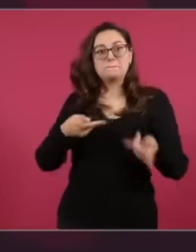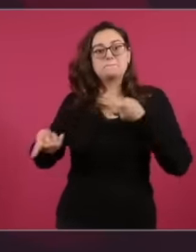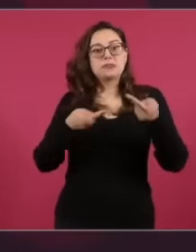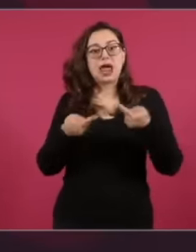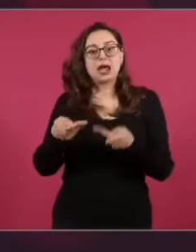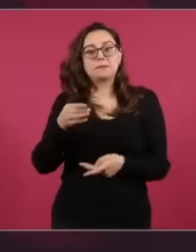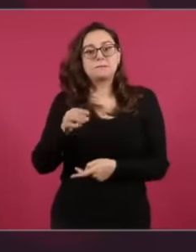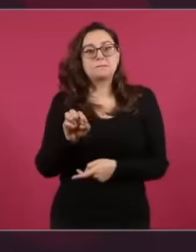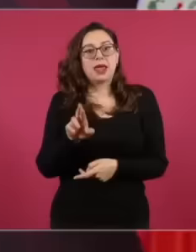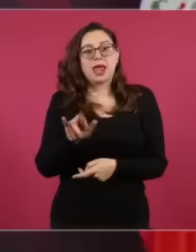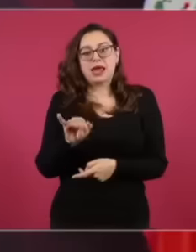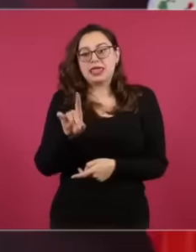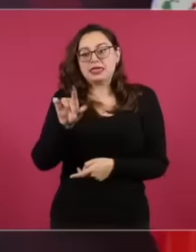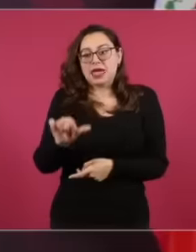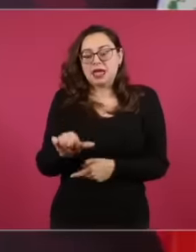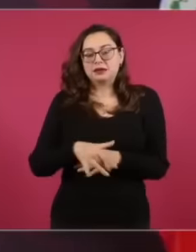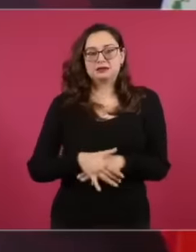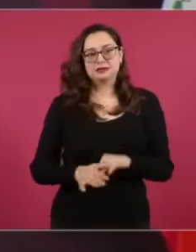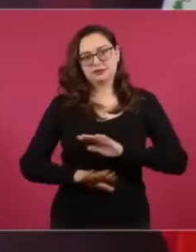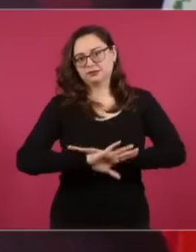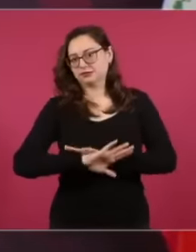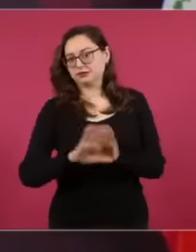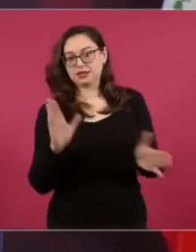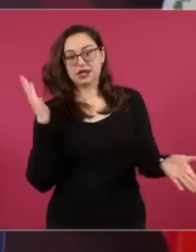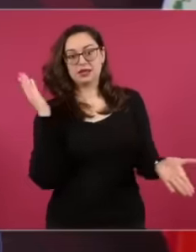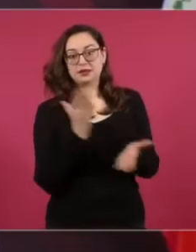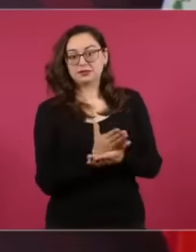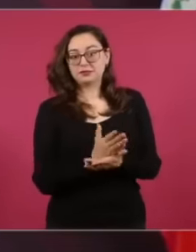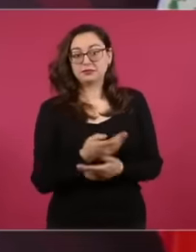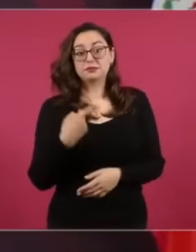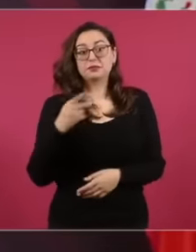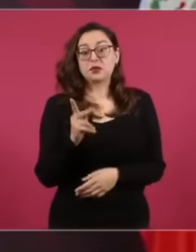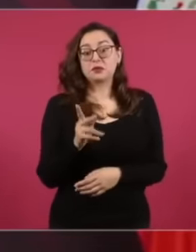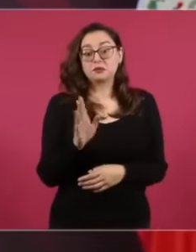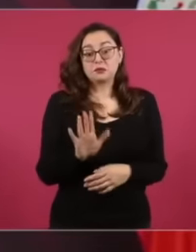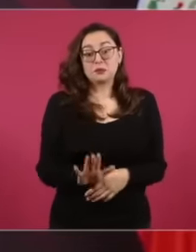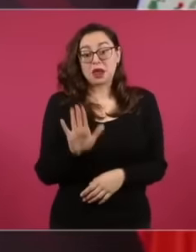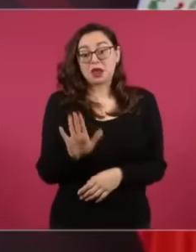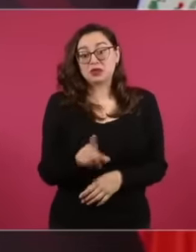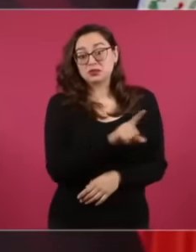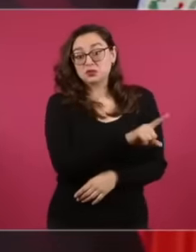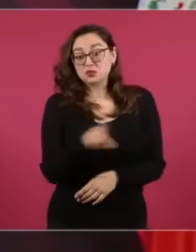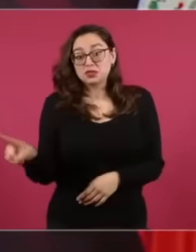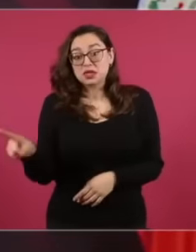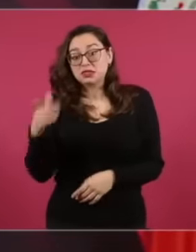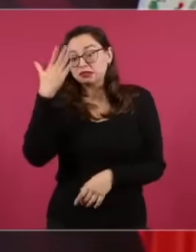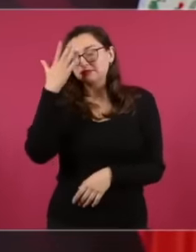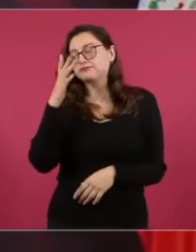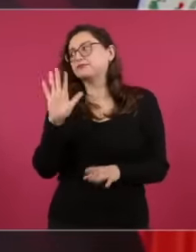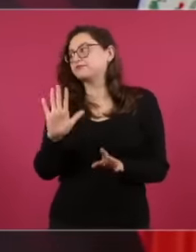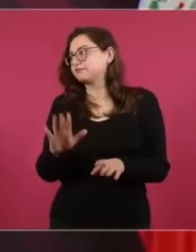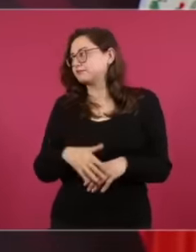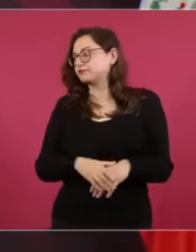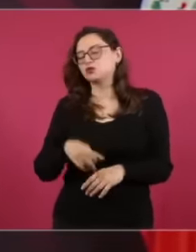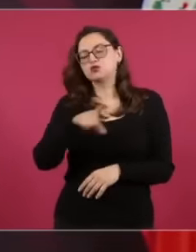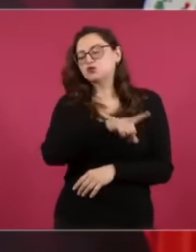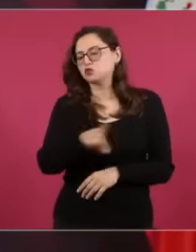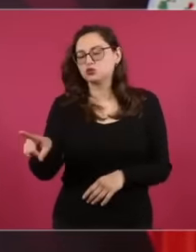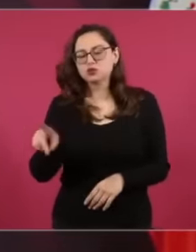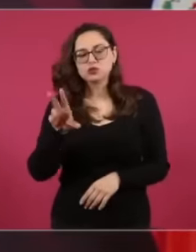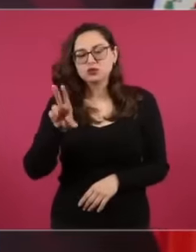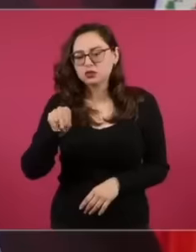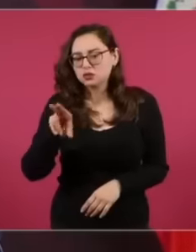while since you suffer, not you, the owners of the media, and these